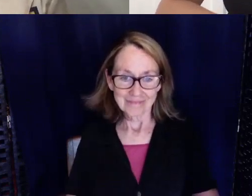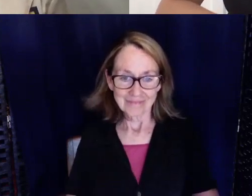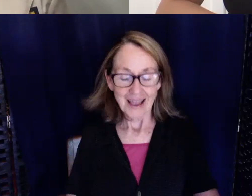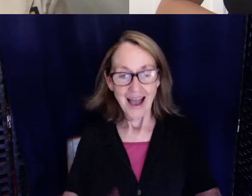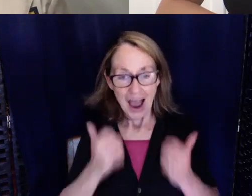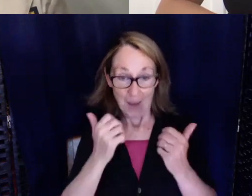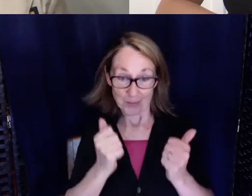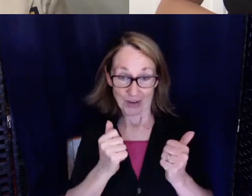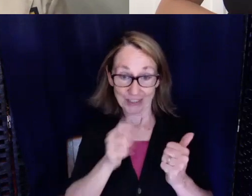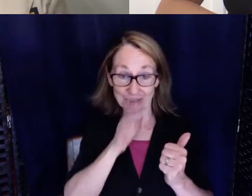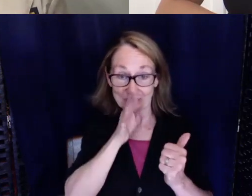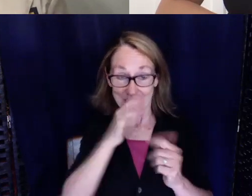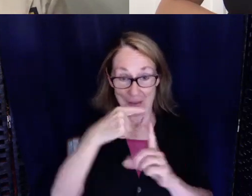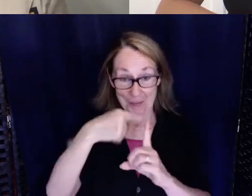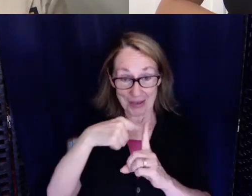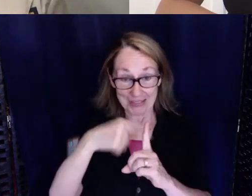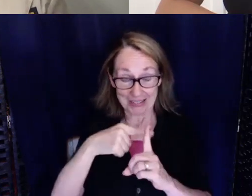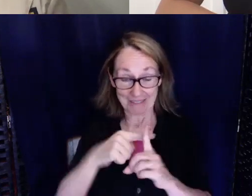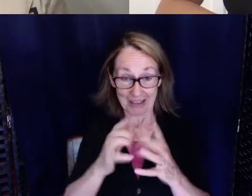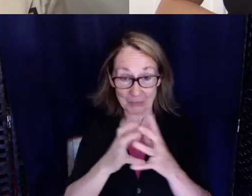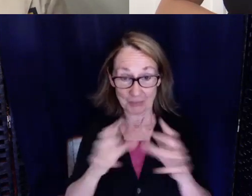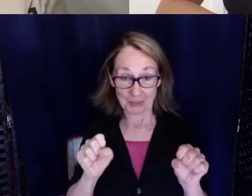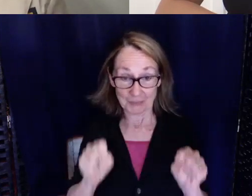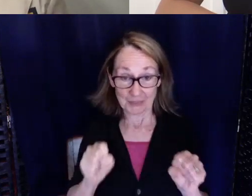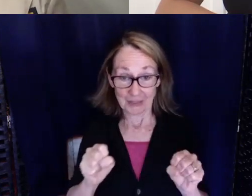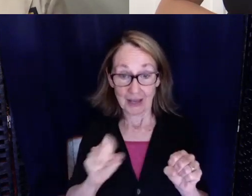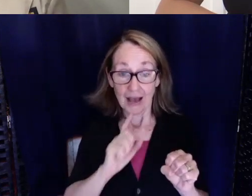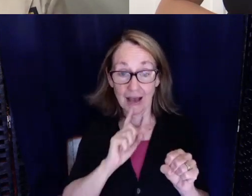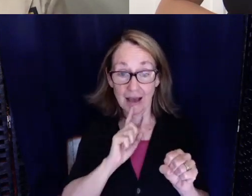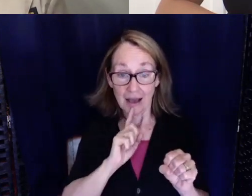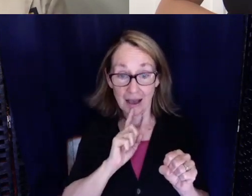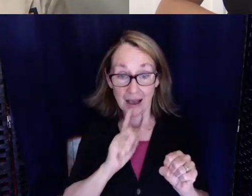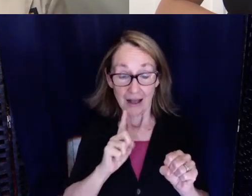as much as I can about this. I actually haven't been working since April